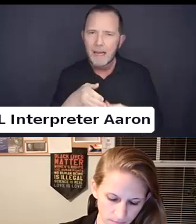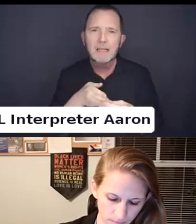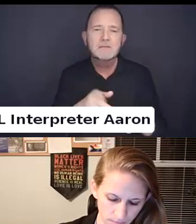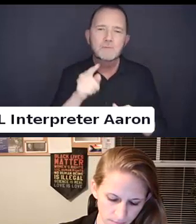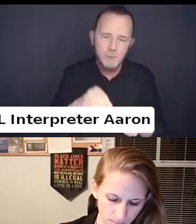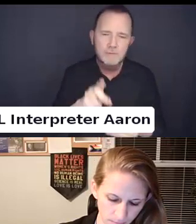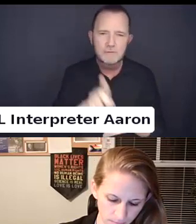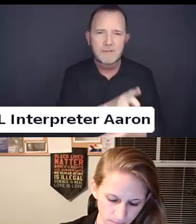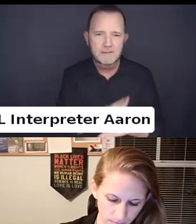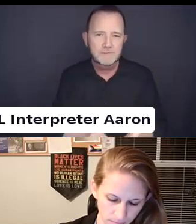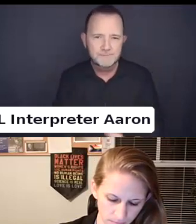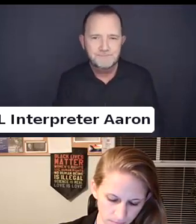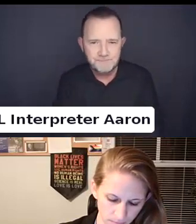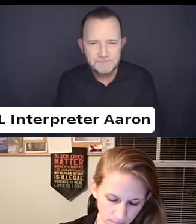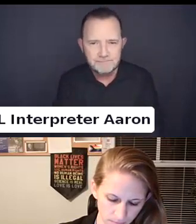With that kind of frame in mind.